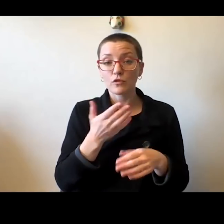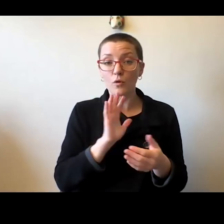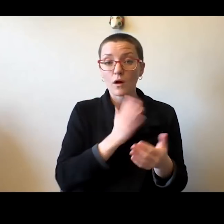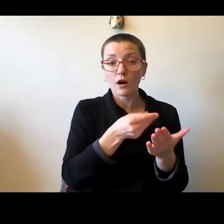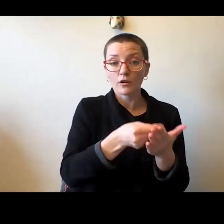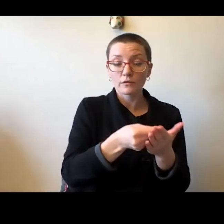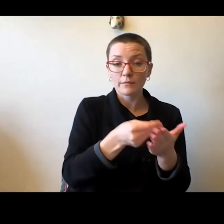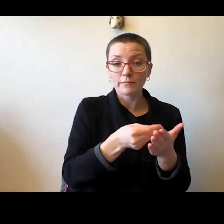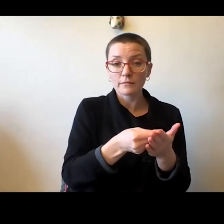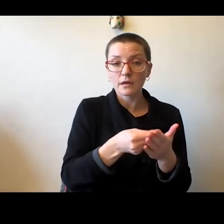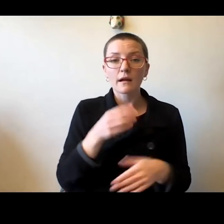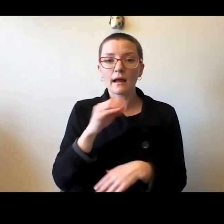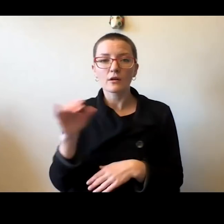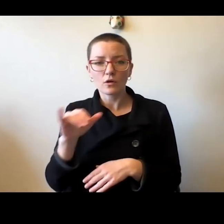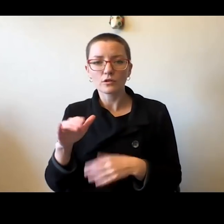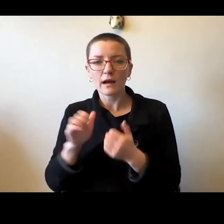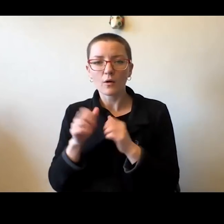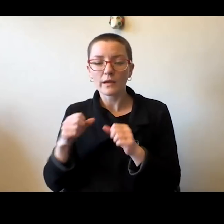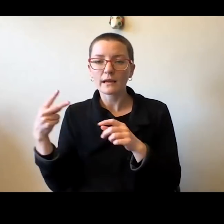that will let us protect our core missions.